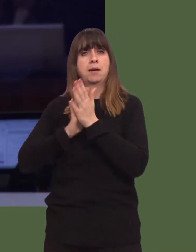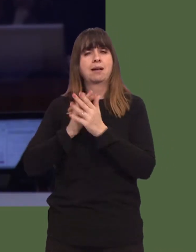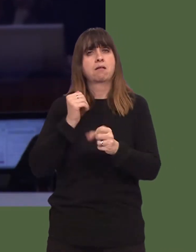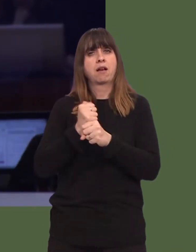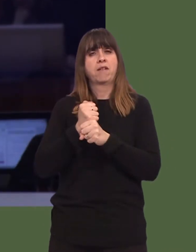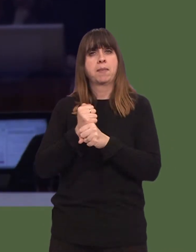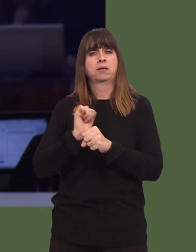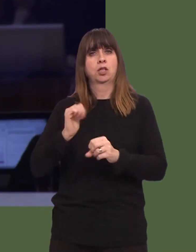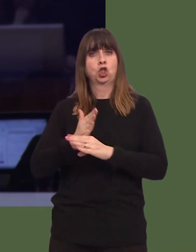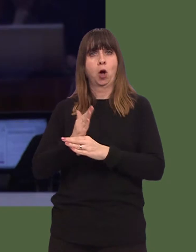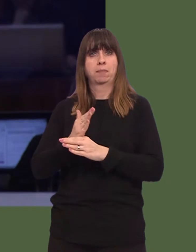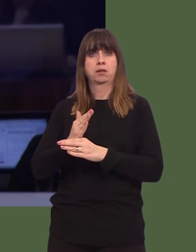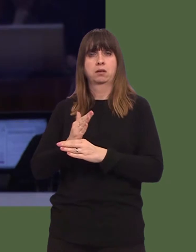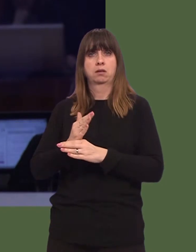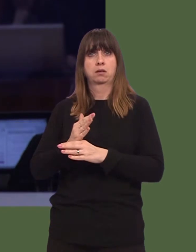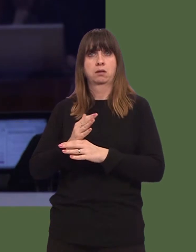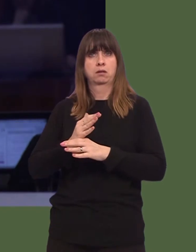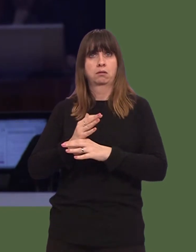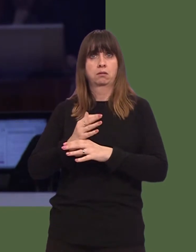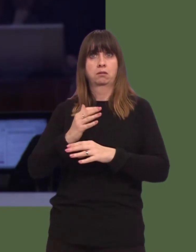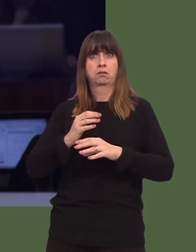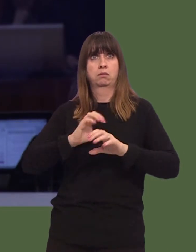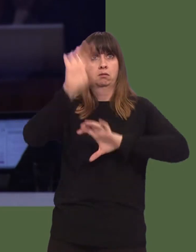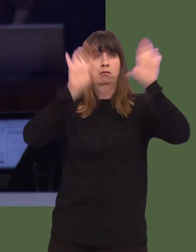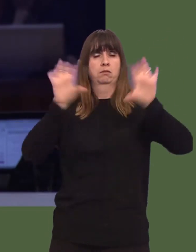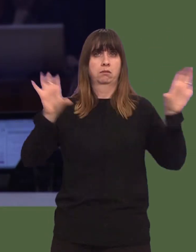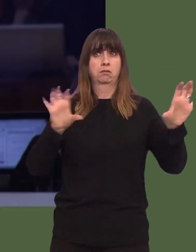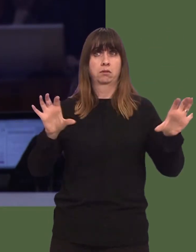When, then, does your Government intend to reform its job location strategy?